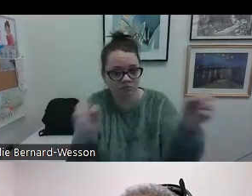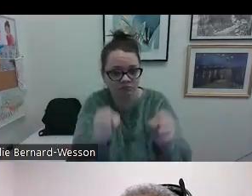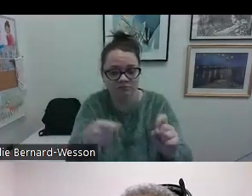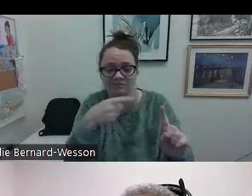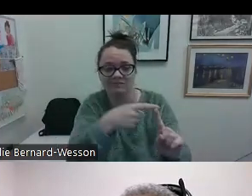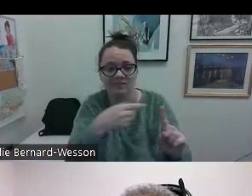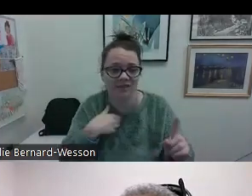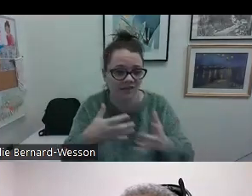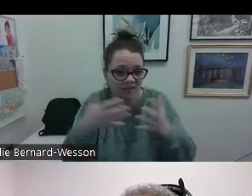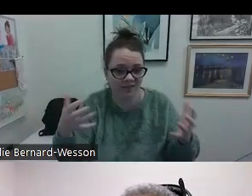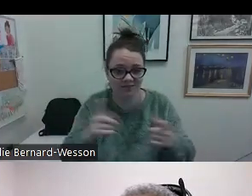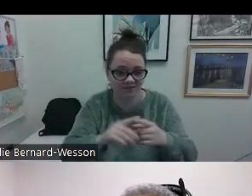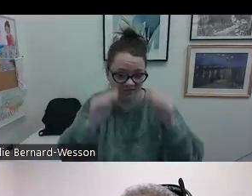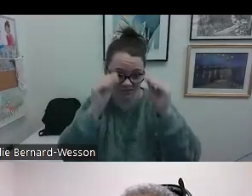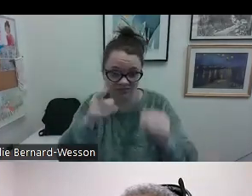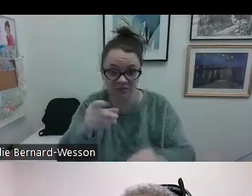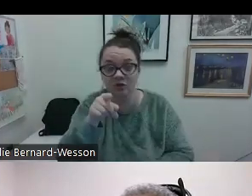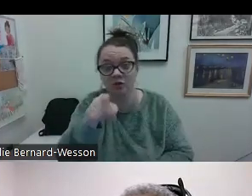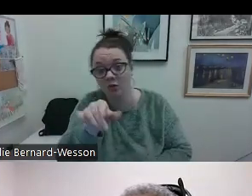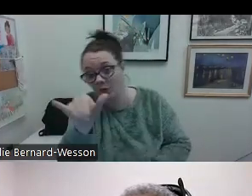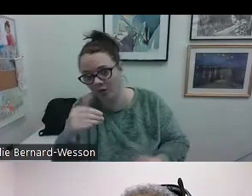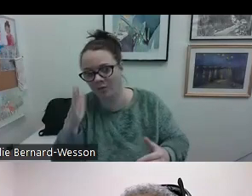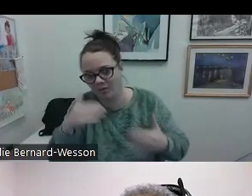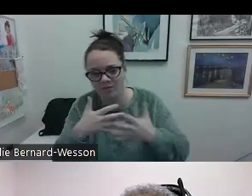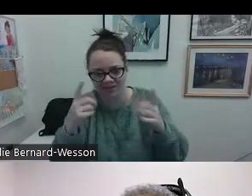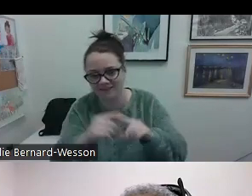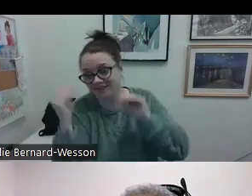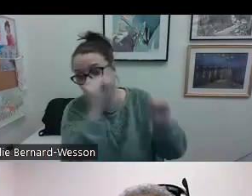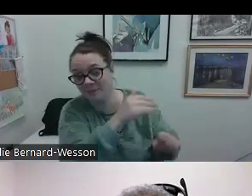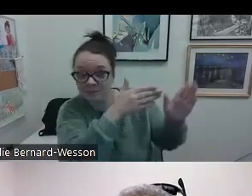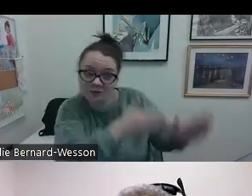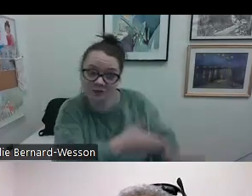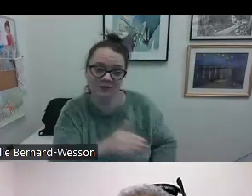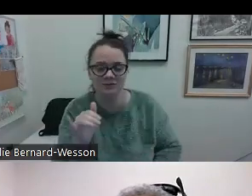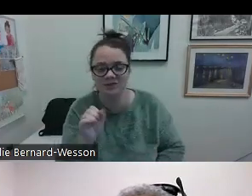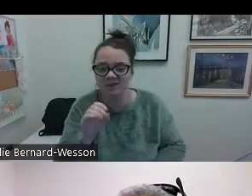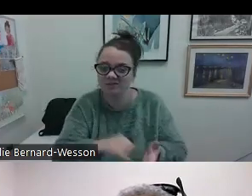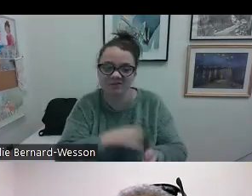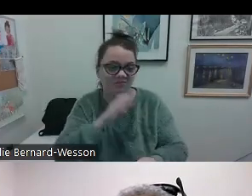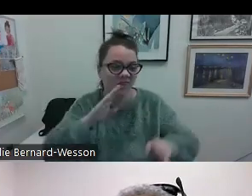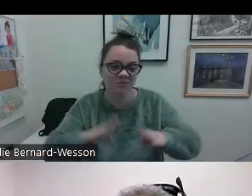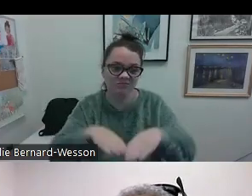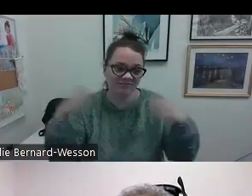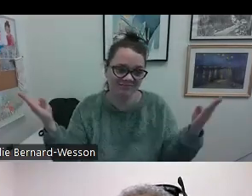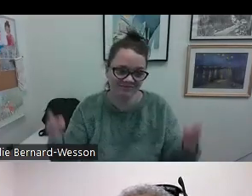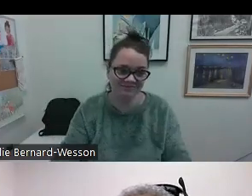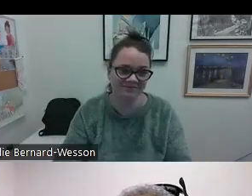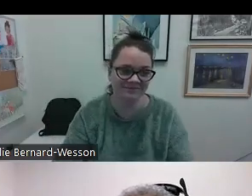Whatever that person you're paired with, you'll have a lot that you'll learn from them.